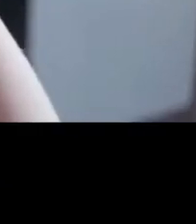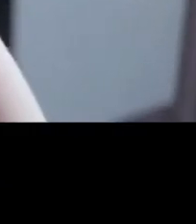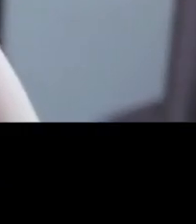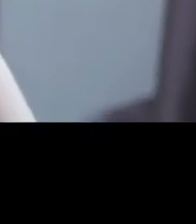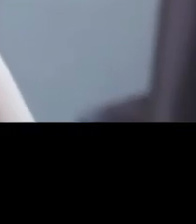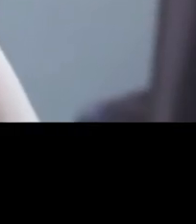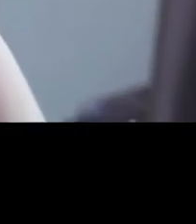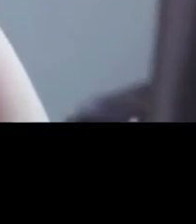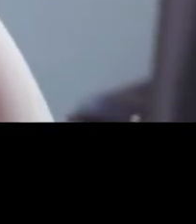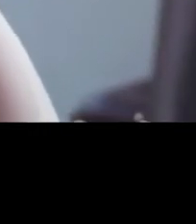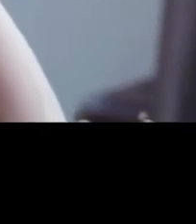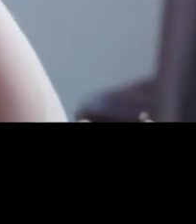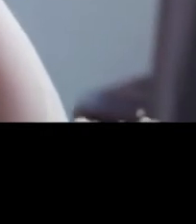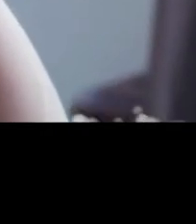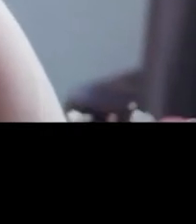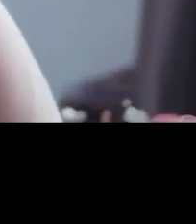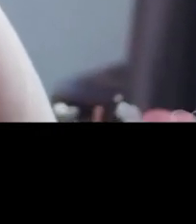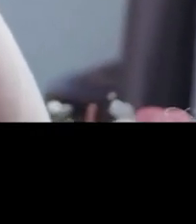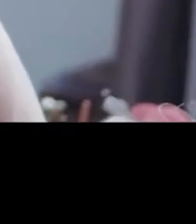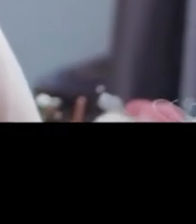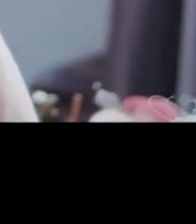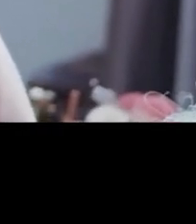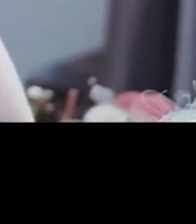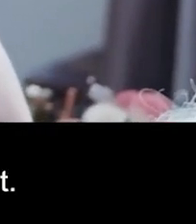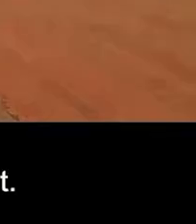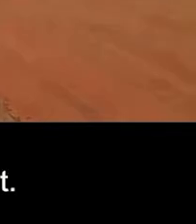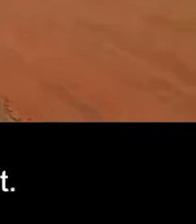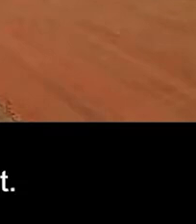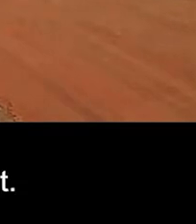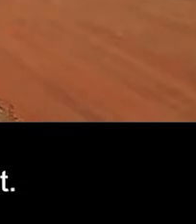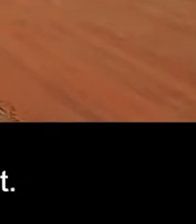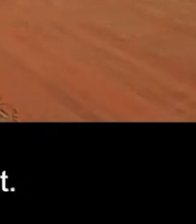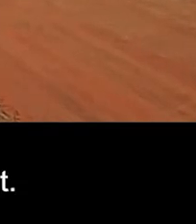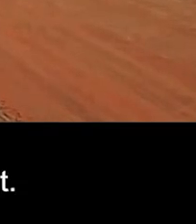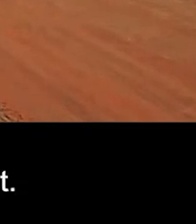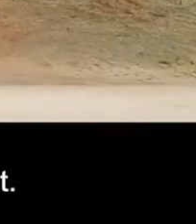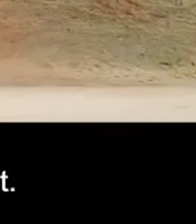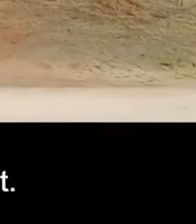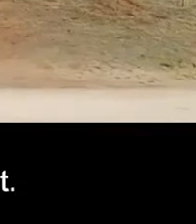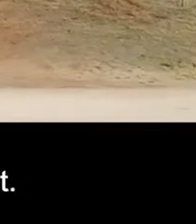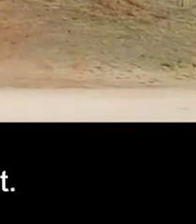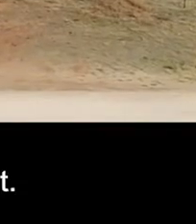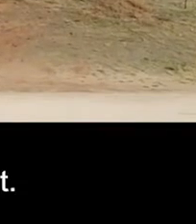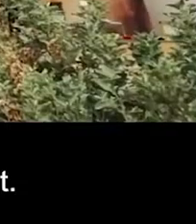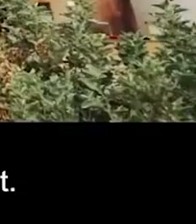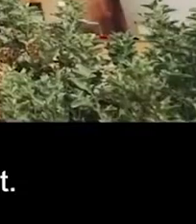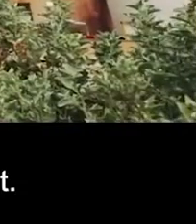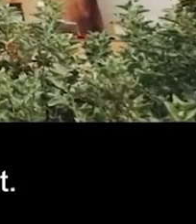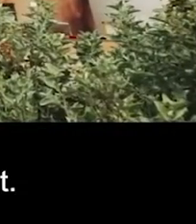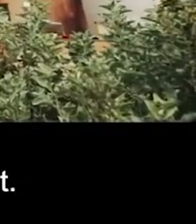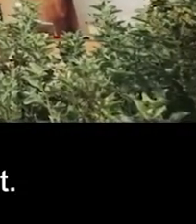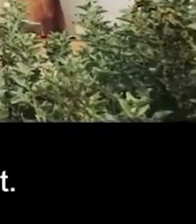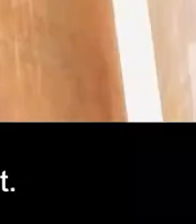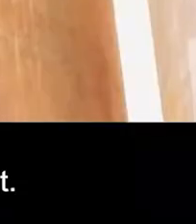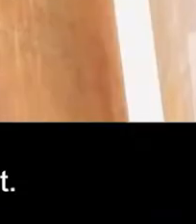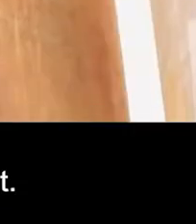creativity and culture in all its diversity. Creative Australia is committed to the development of our industries and their talent.